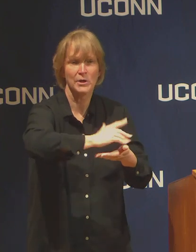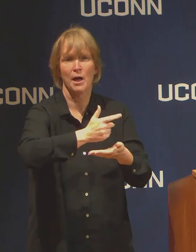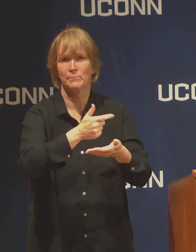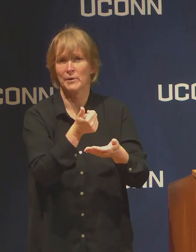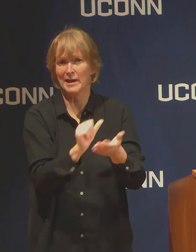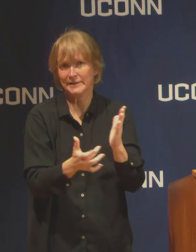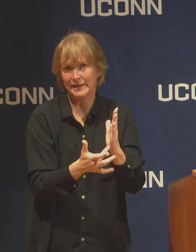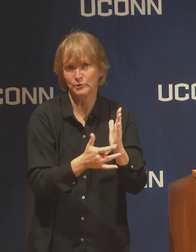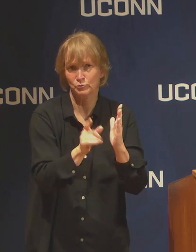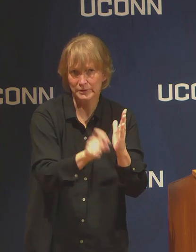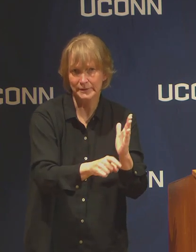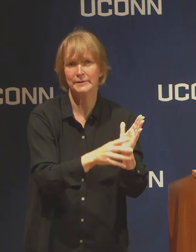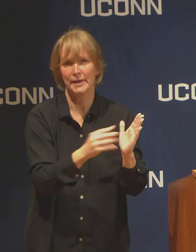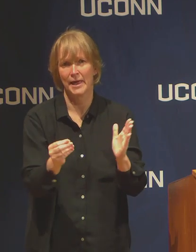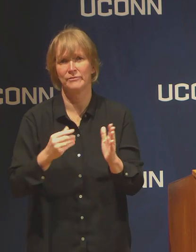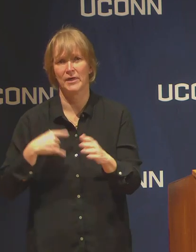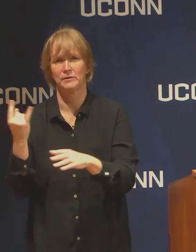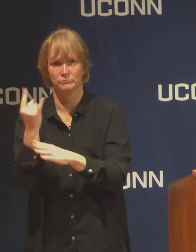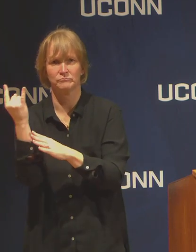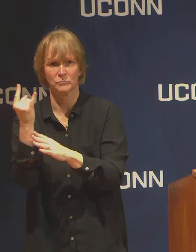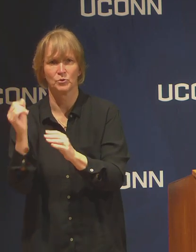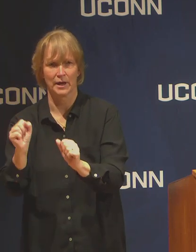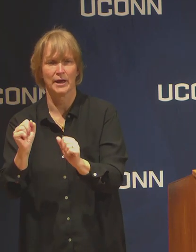What about RAs?